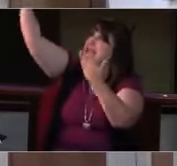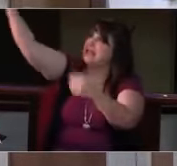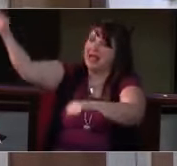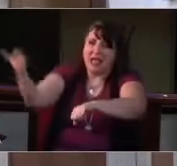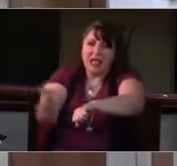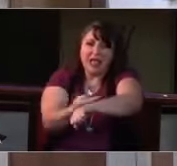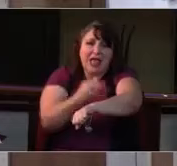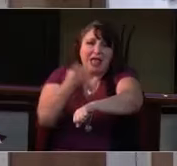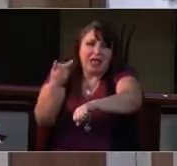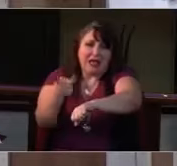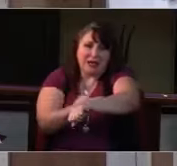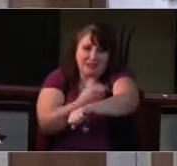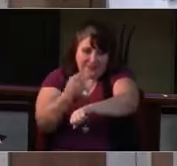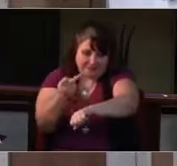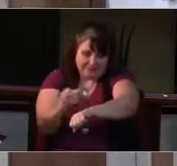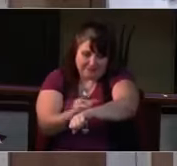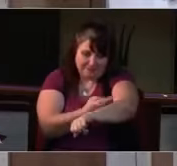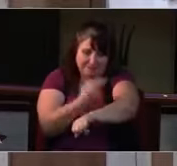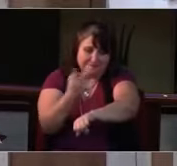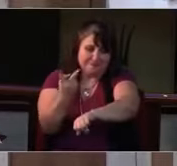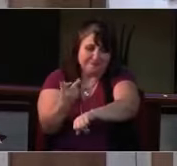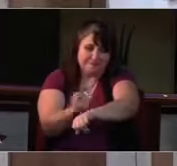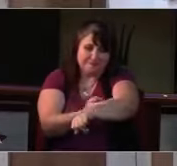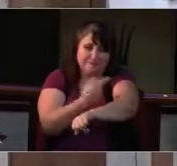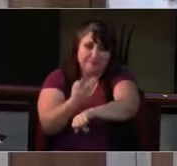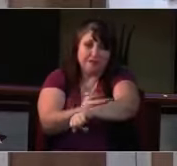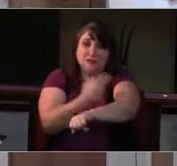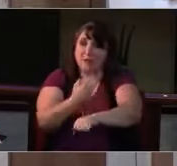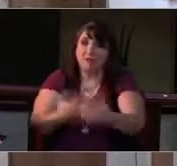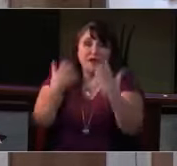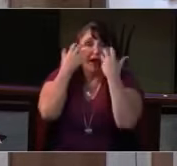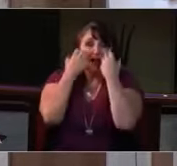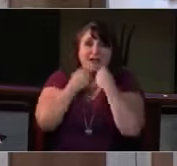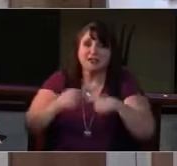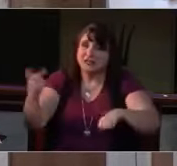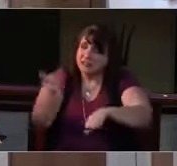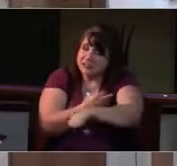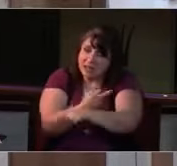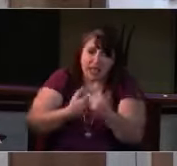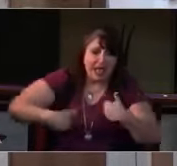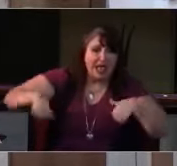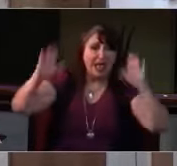Now behold the Lamb,